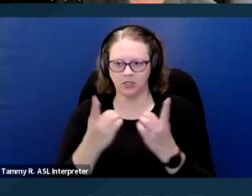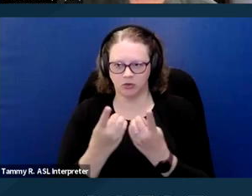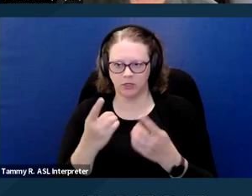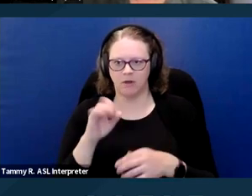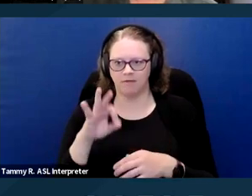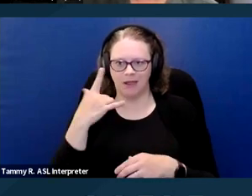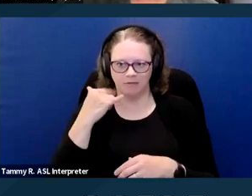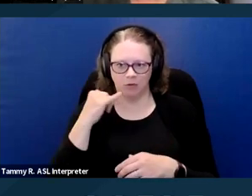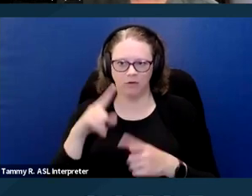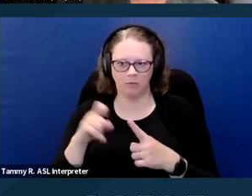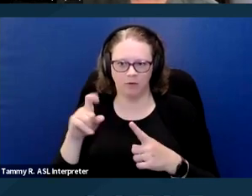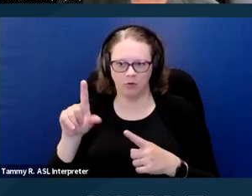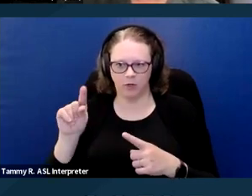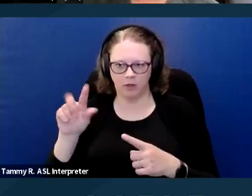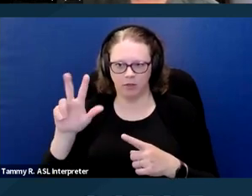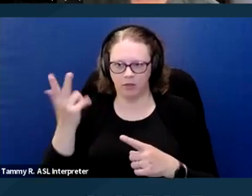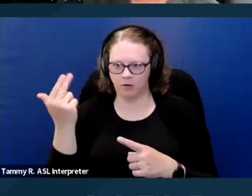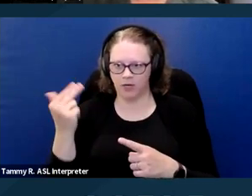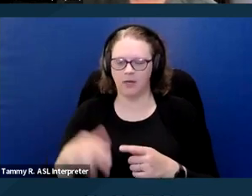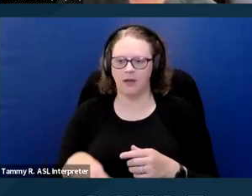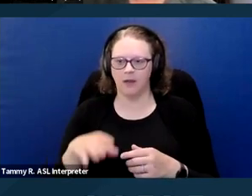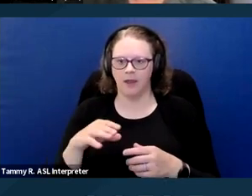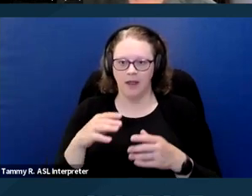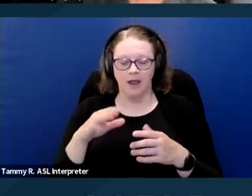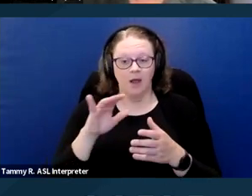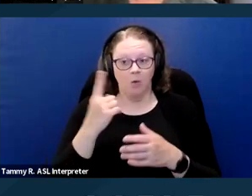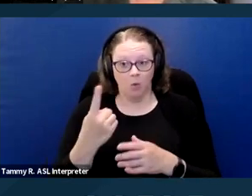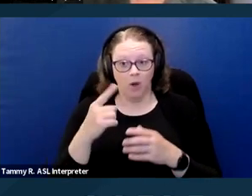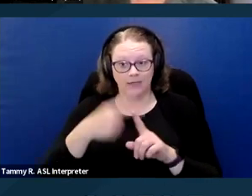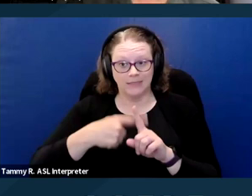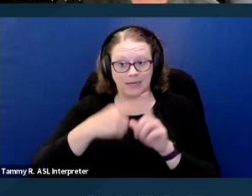In that case, a tenant was threatened with eviction after requesting that she be allowed to live